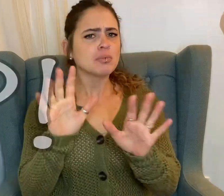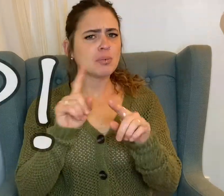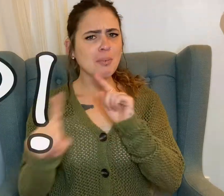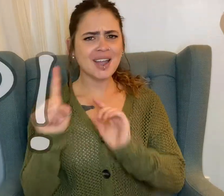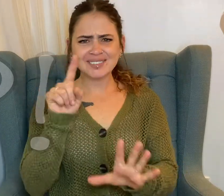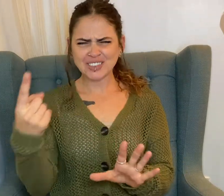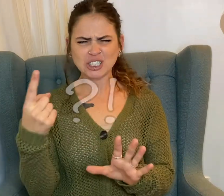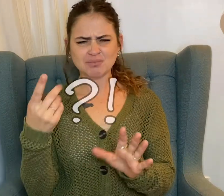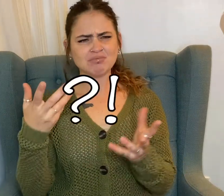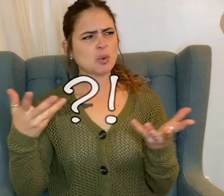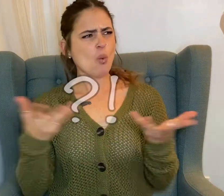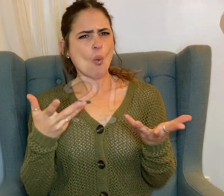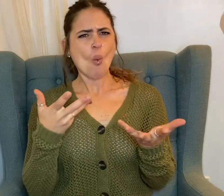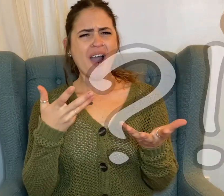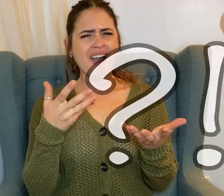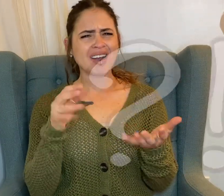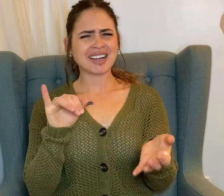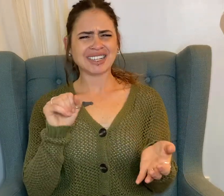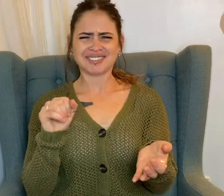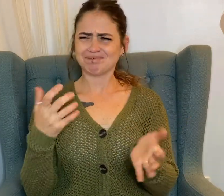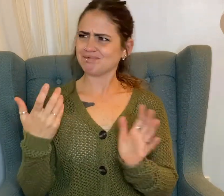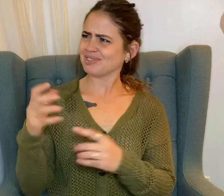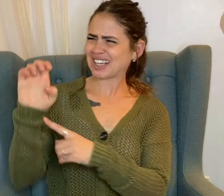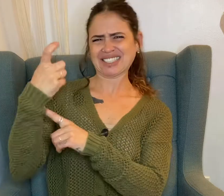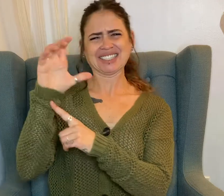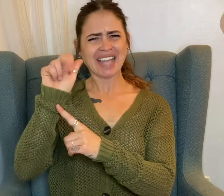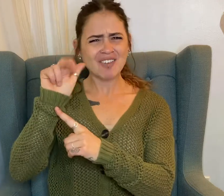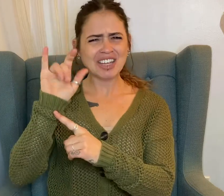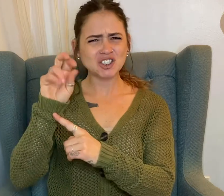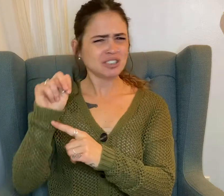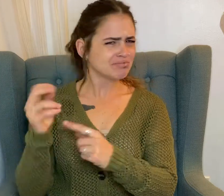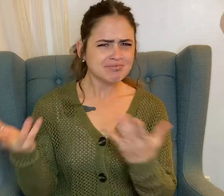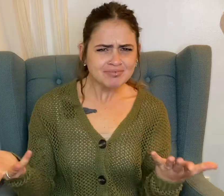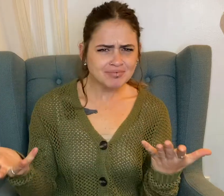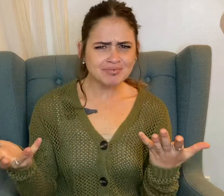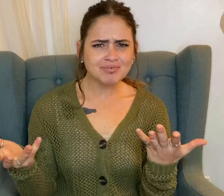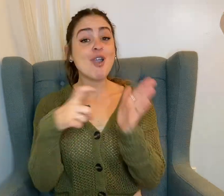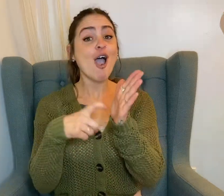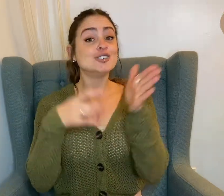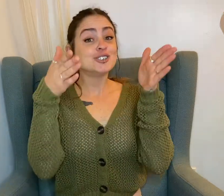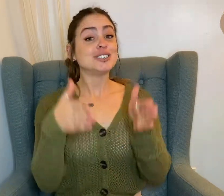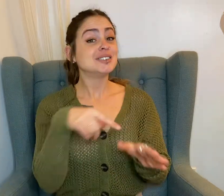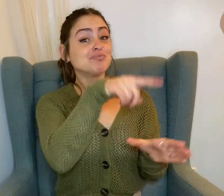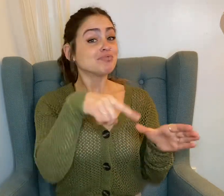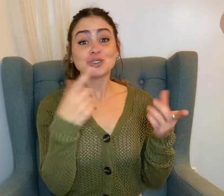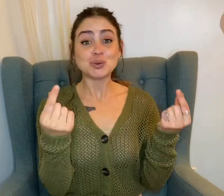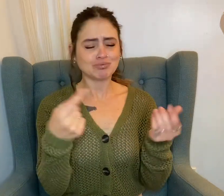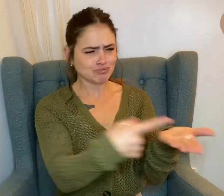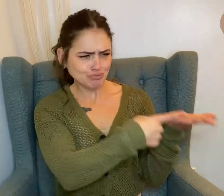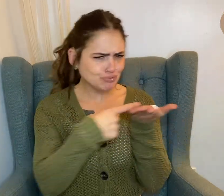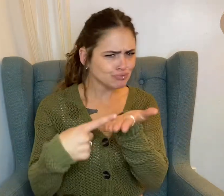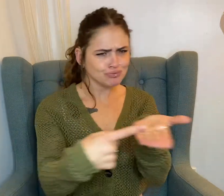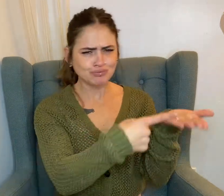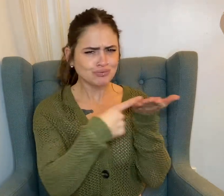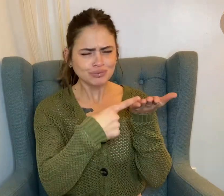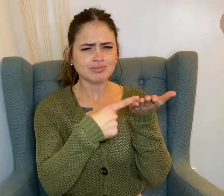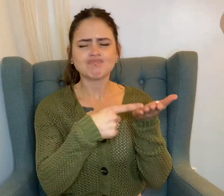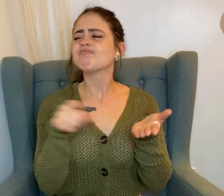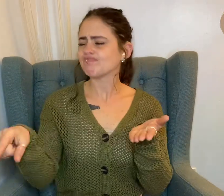But first…. What exactly is excavation? Archaeologists attend to a specific area